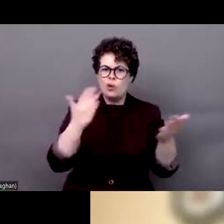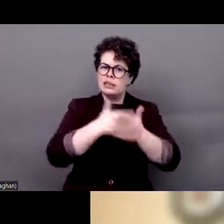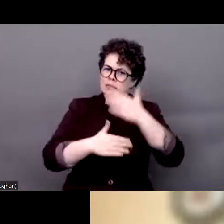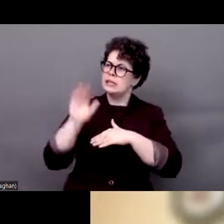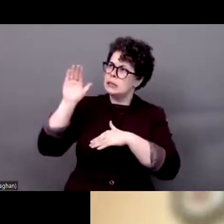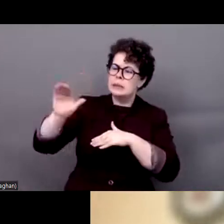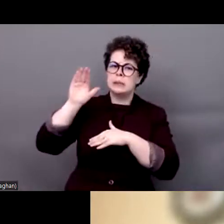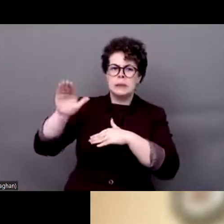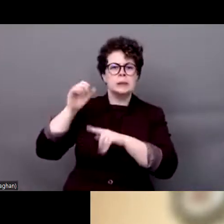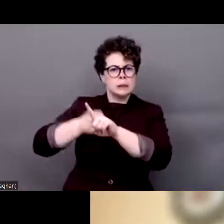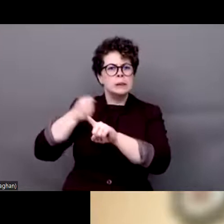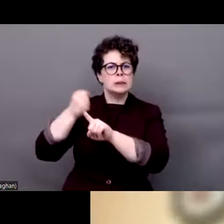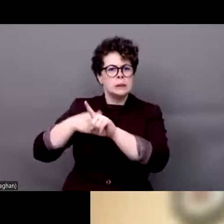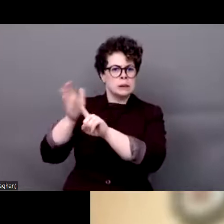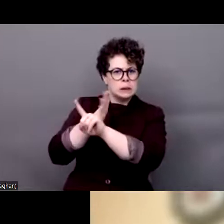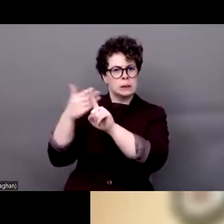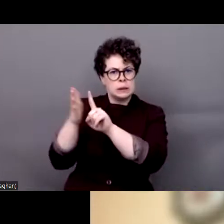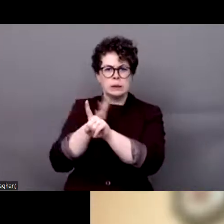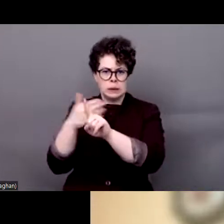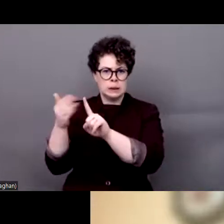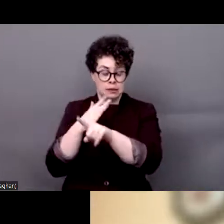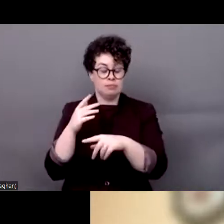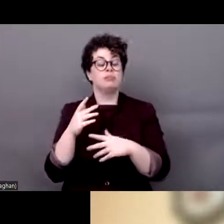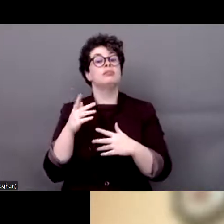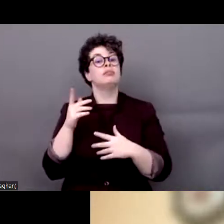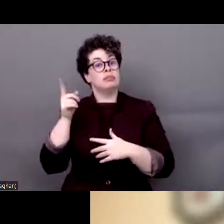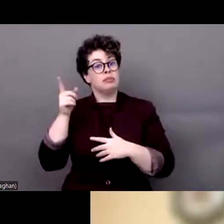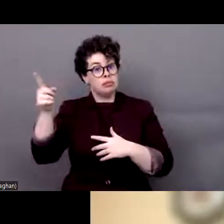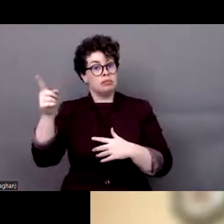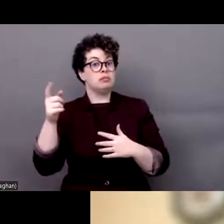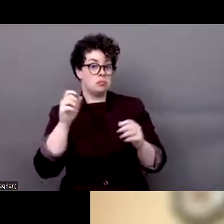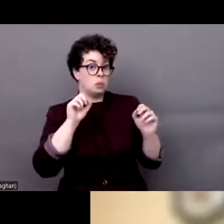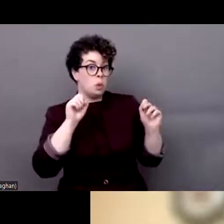education. And persons with disabilities were already